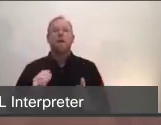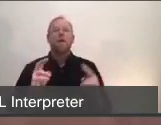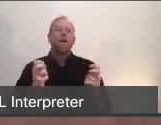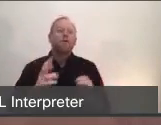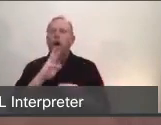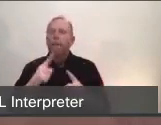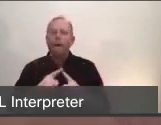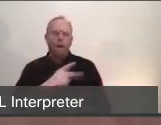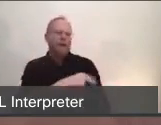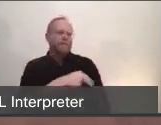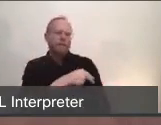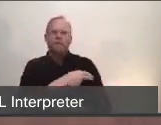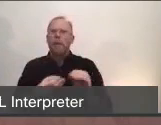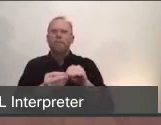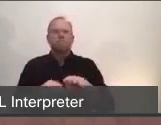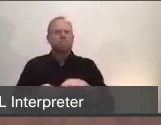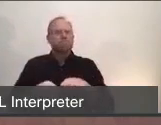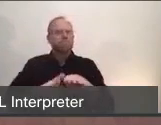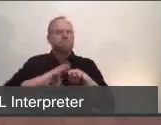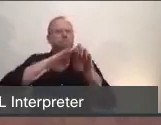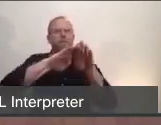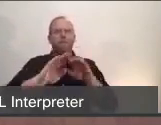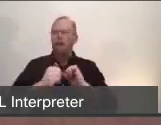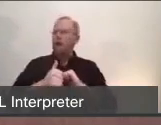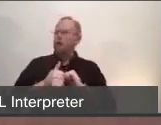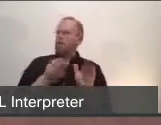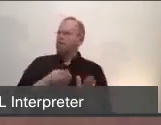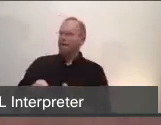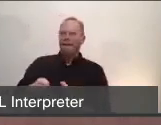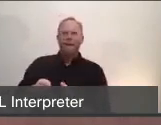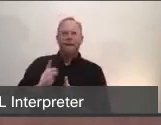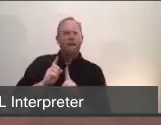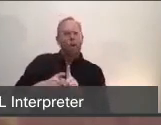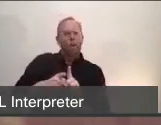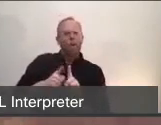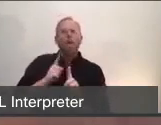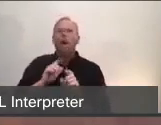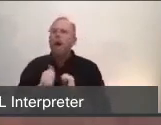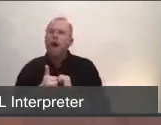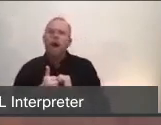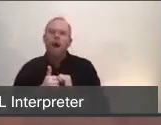and the the notion of flattening the curve, we received a tremendous amount of questions